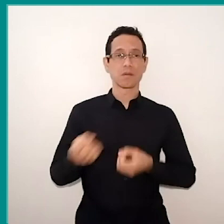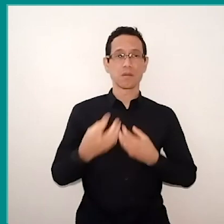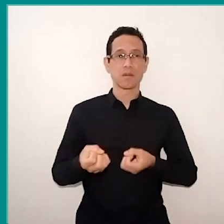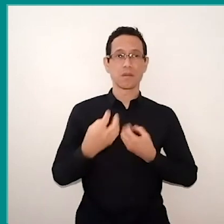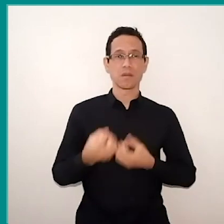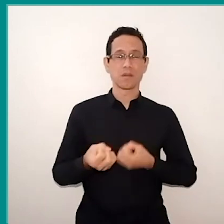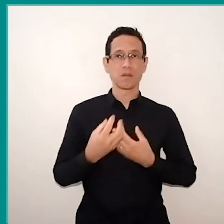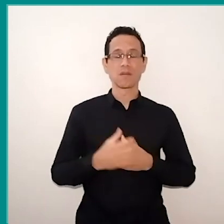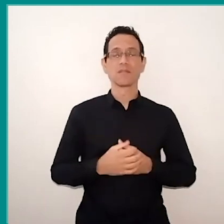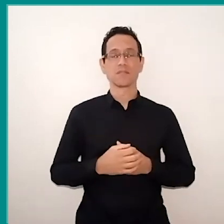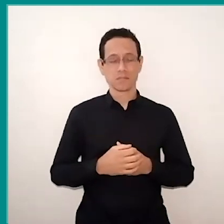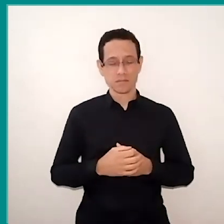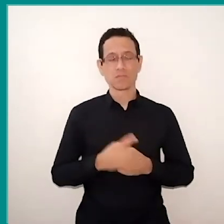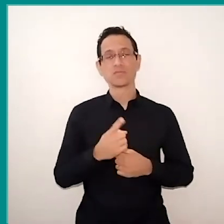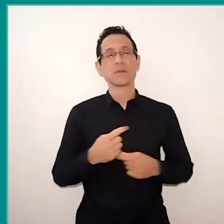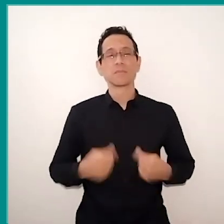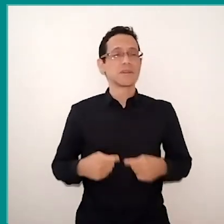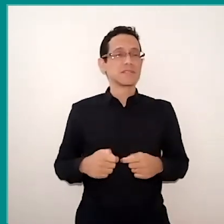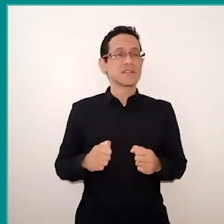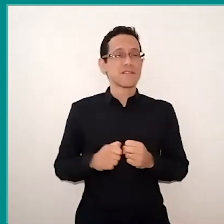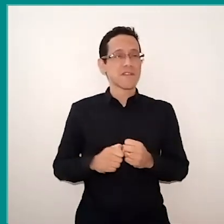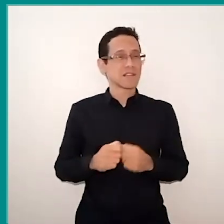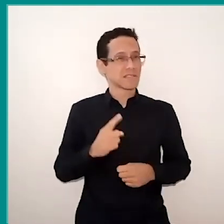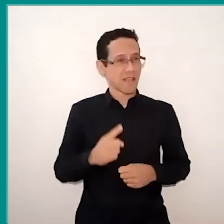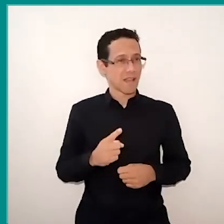All you need to do is take from your text